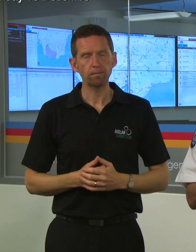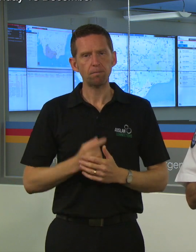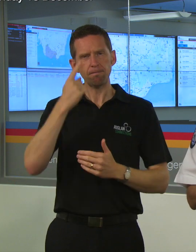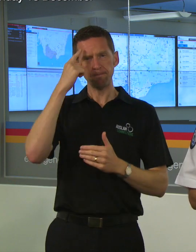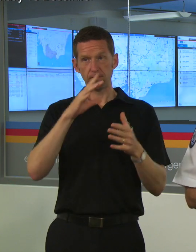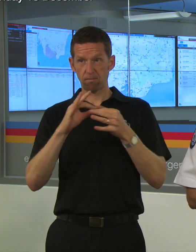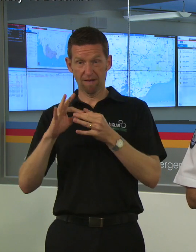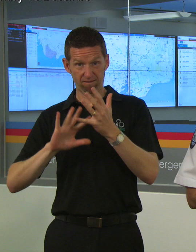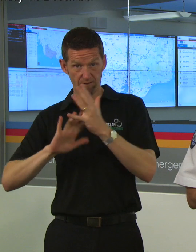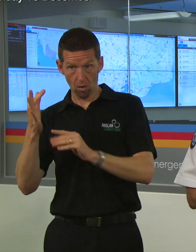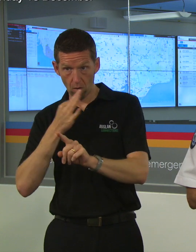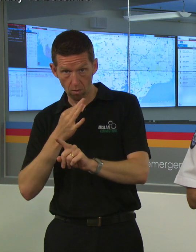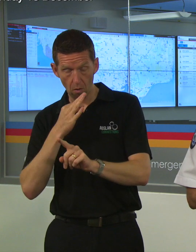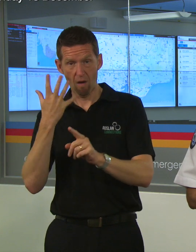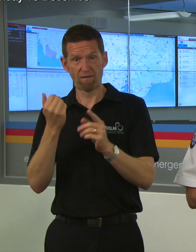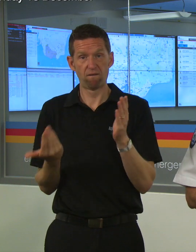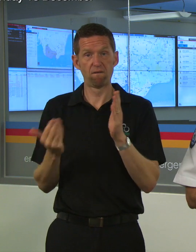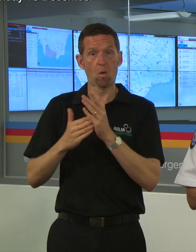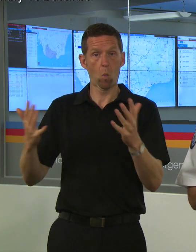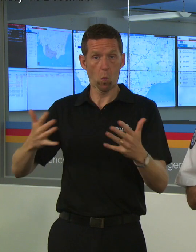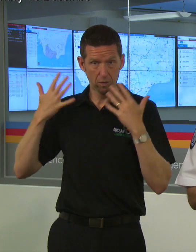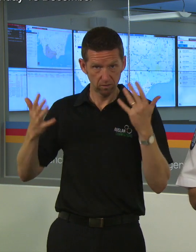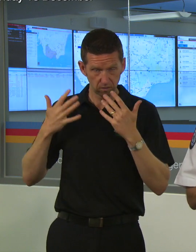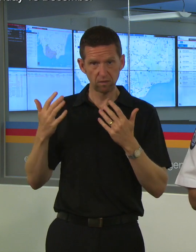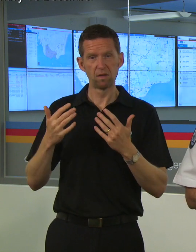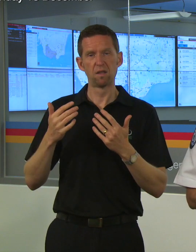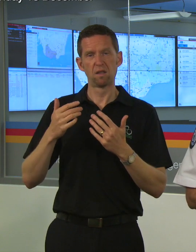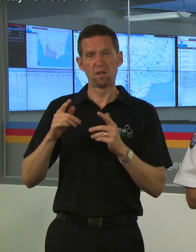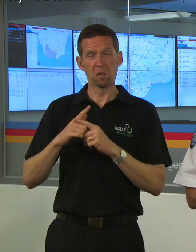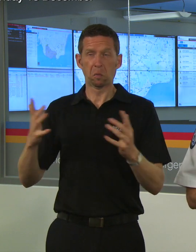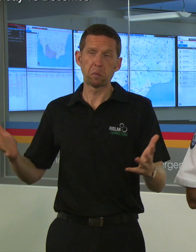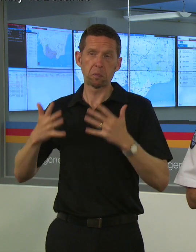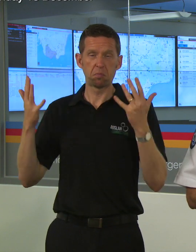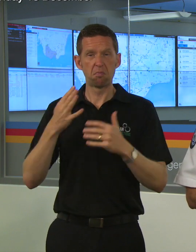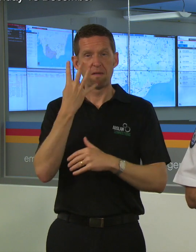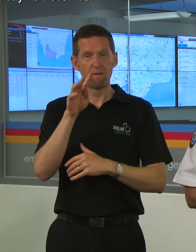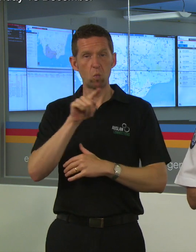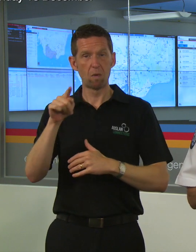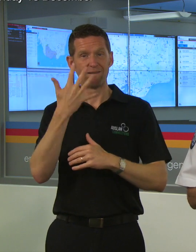fire scenario add wind in across Victoria, that's up in the 40-50km/h wind speeds